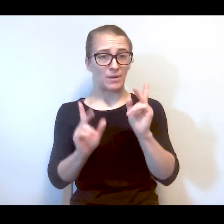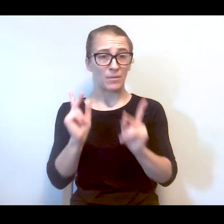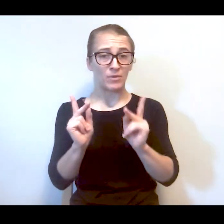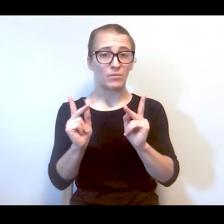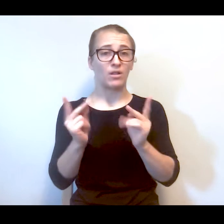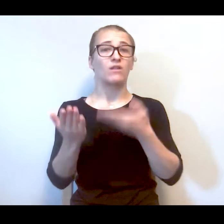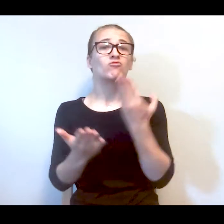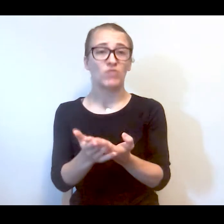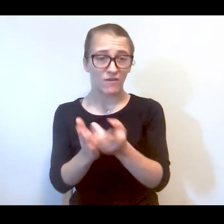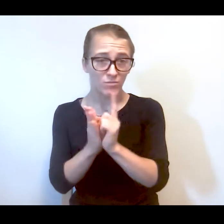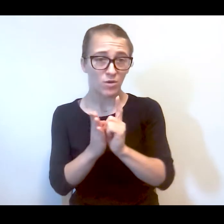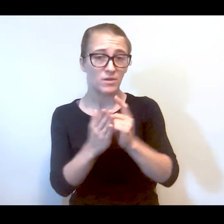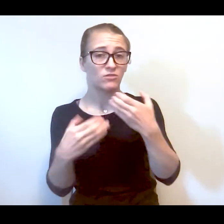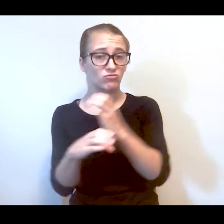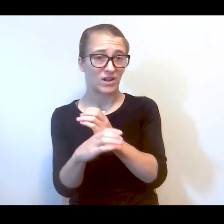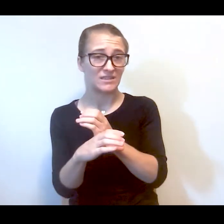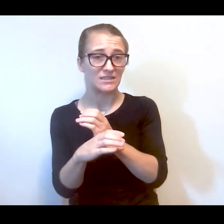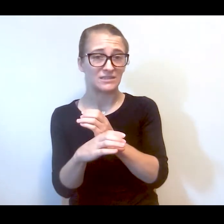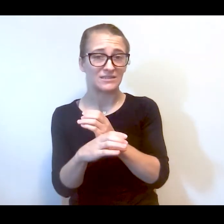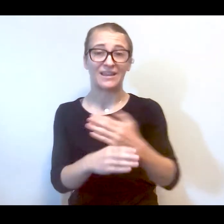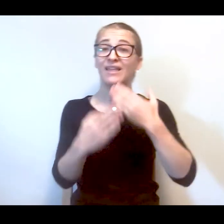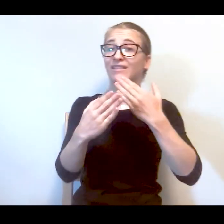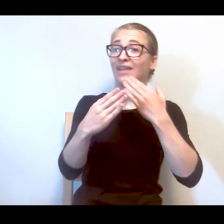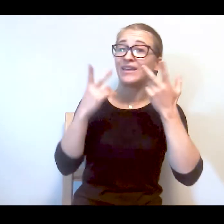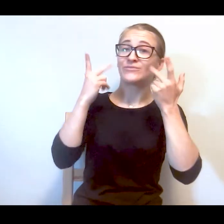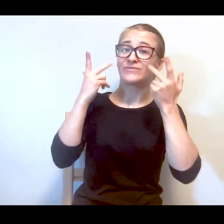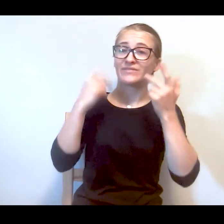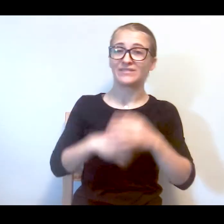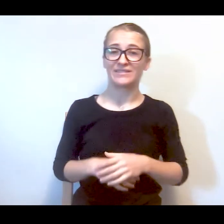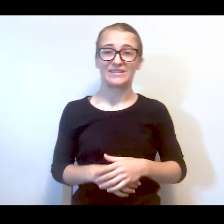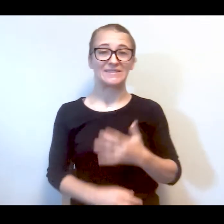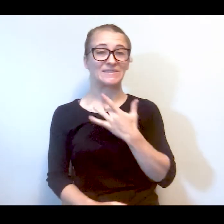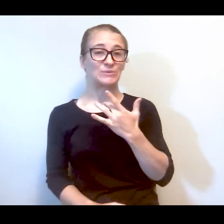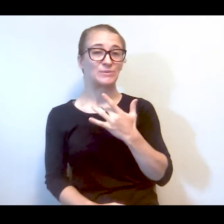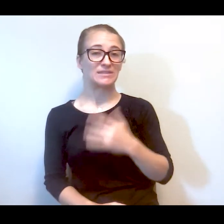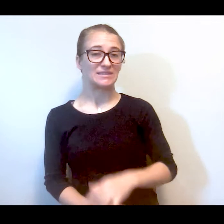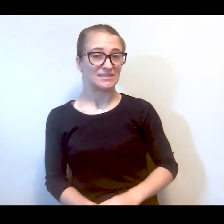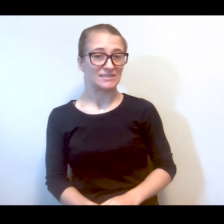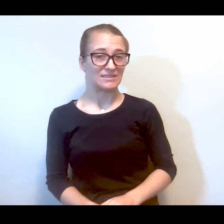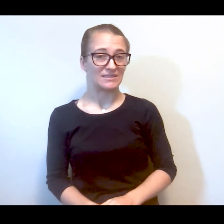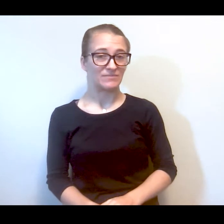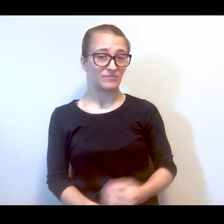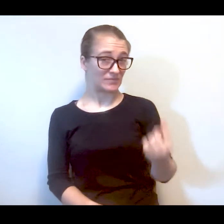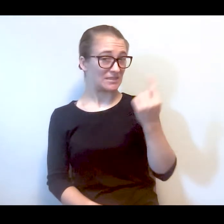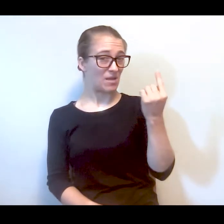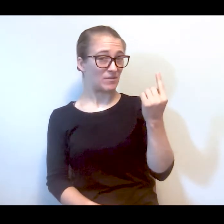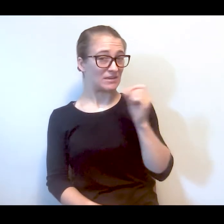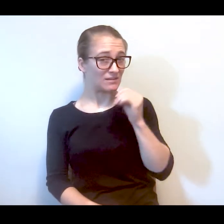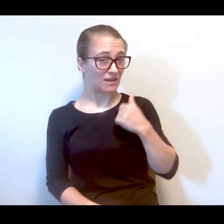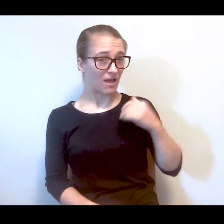the point of crisis in the first place. Somebody